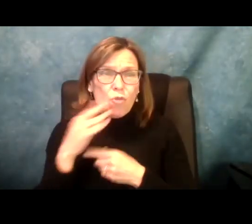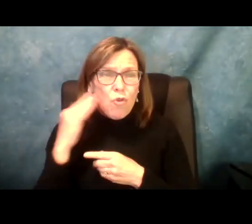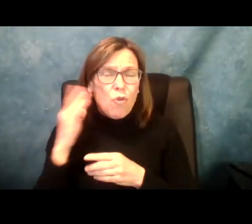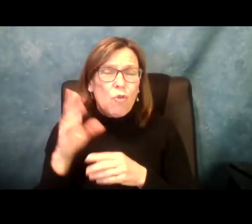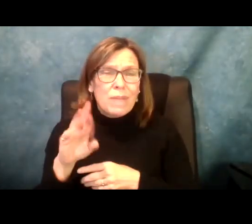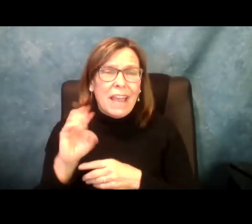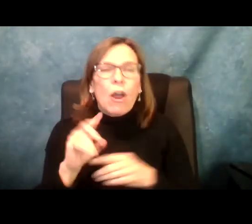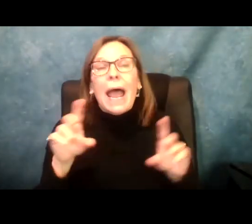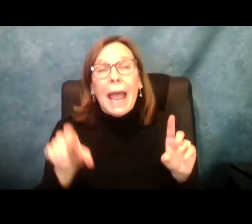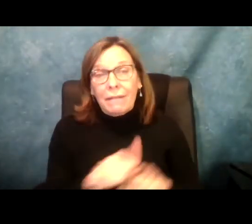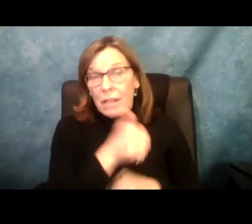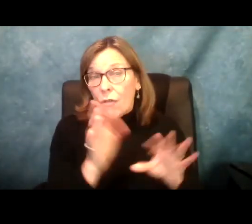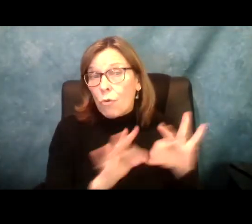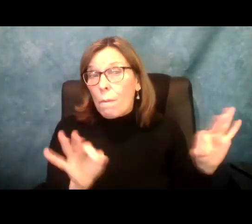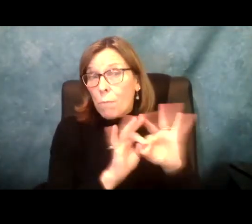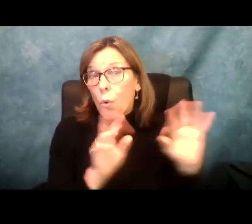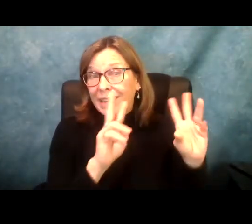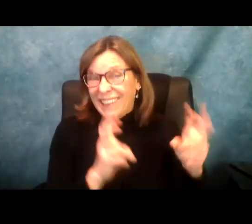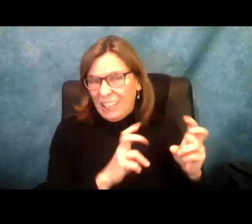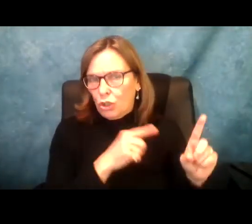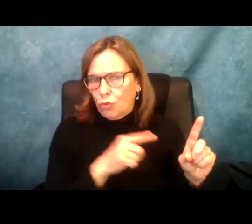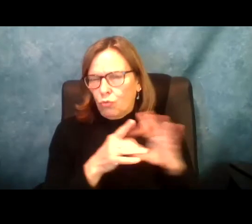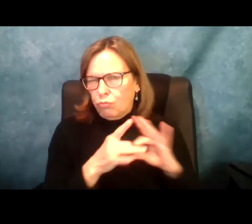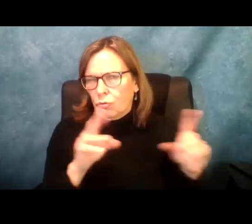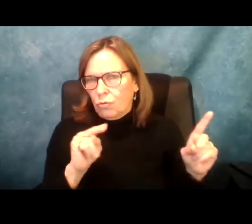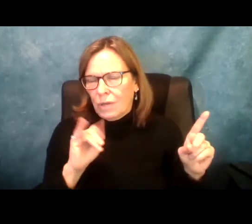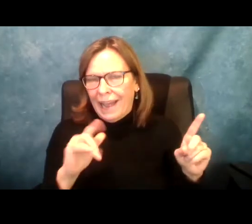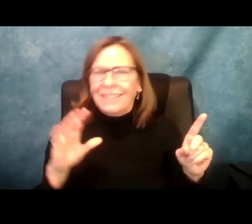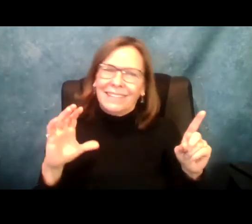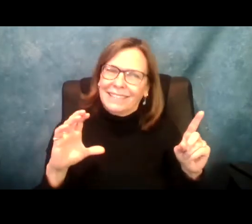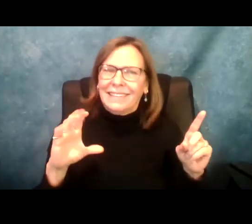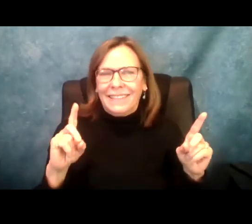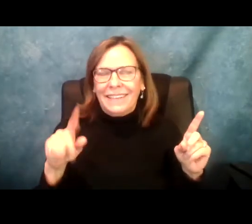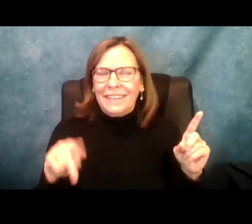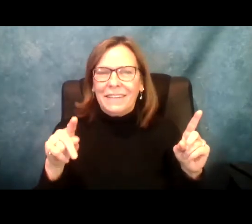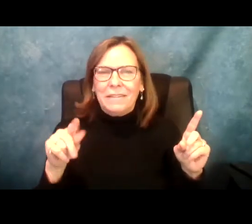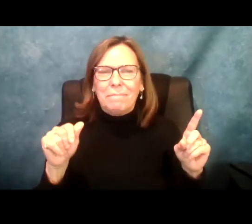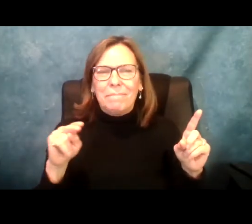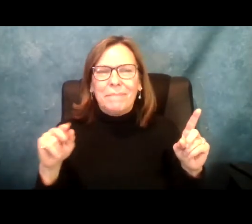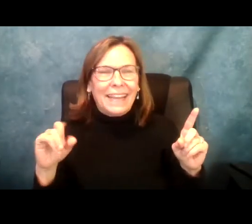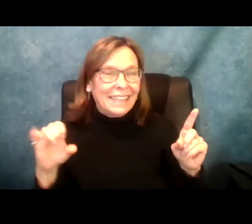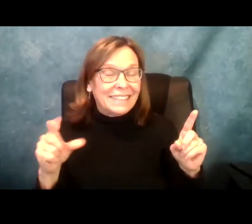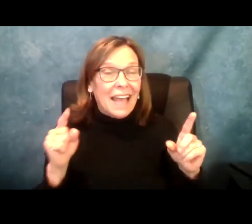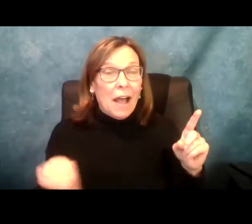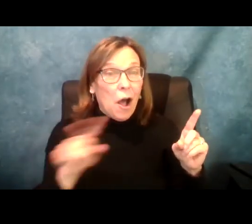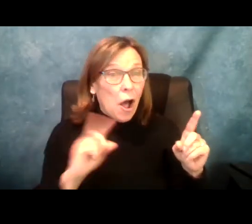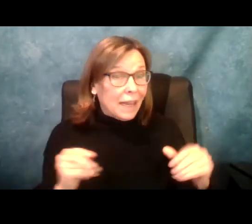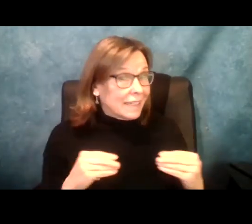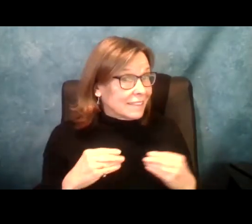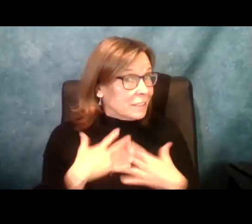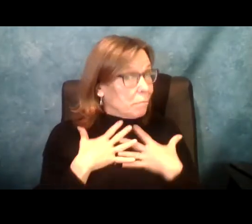join us today to speak about fair pay for home care and other issues important to NYAIL and CDPAANYS and our